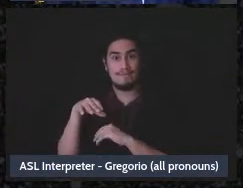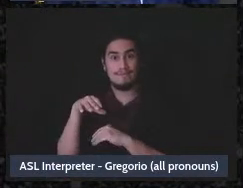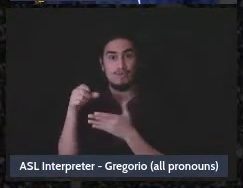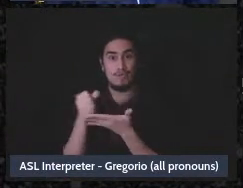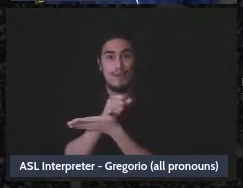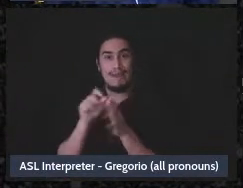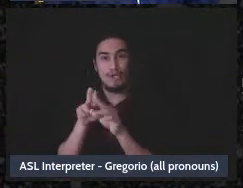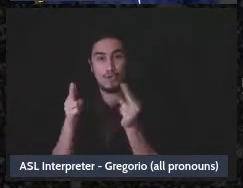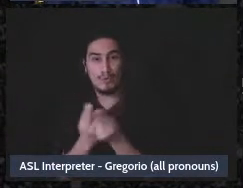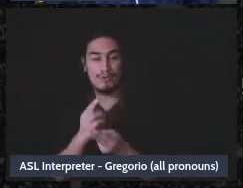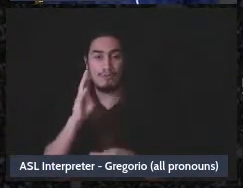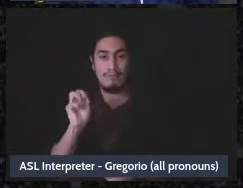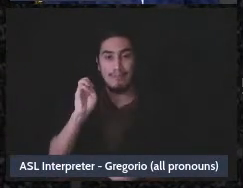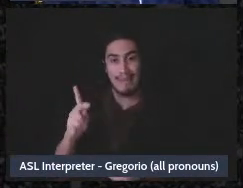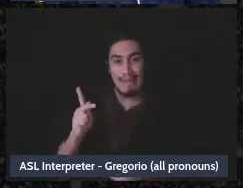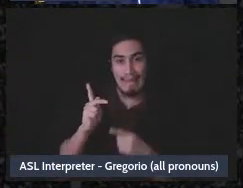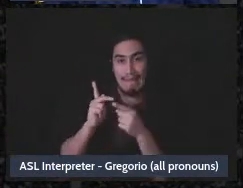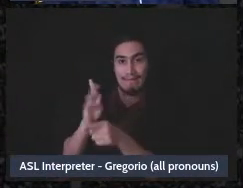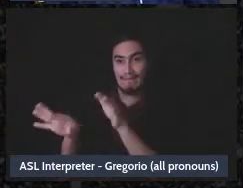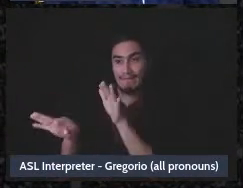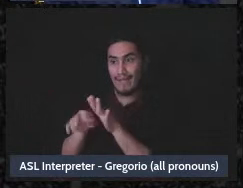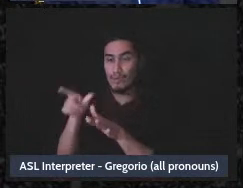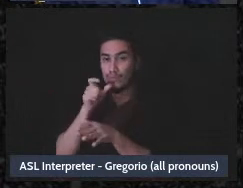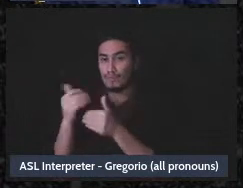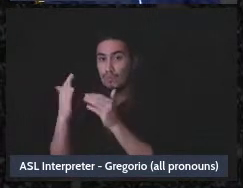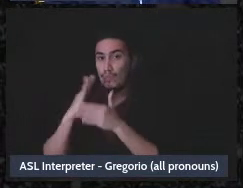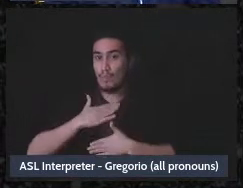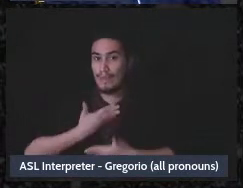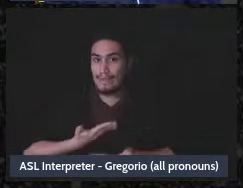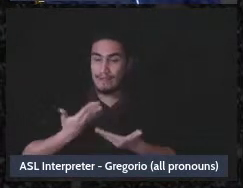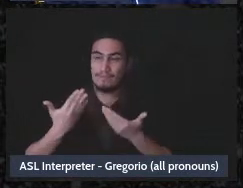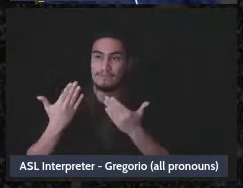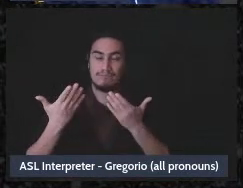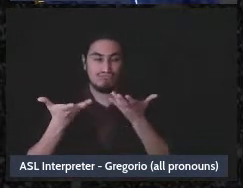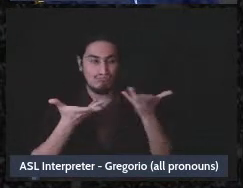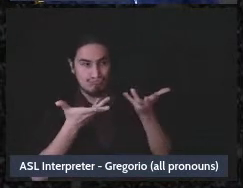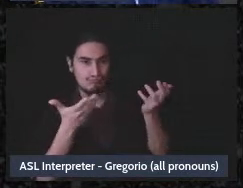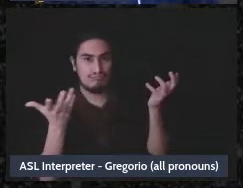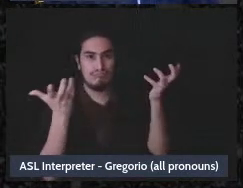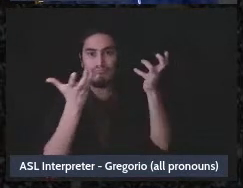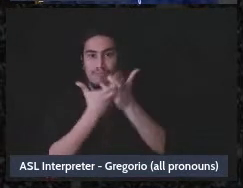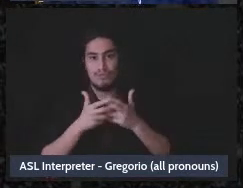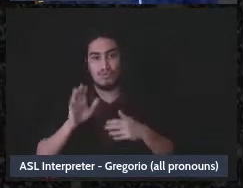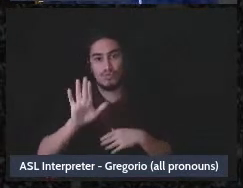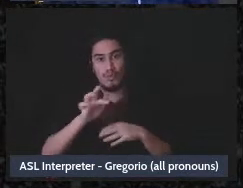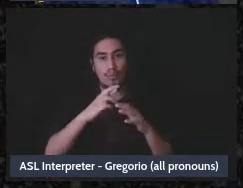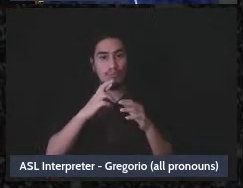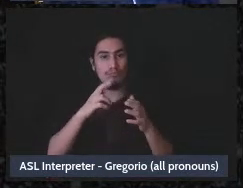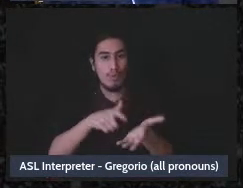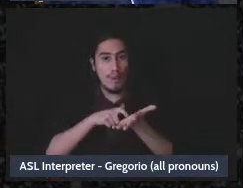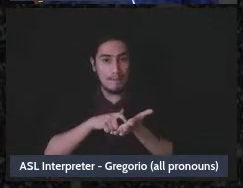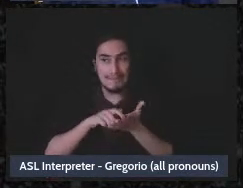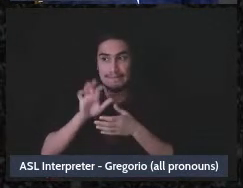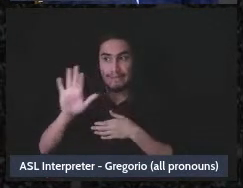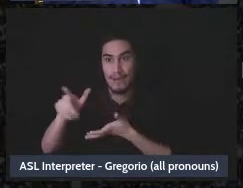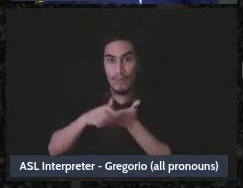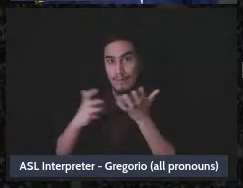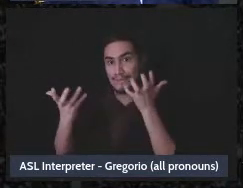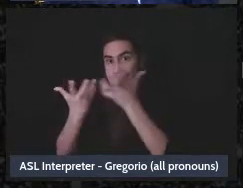and even if you find one to deal with all of their many requirements, they can be hard just you know,